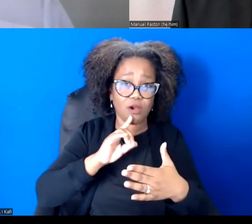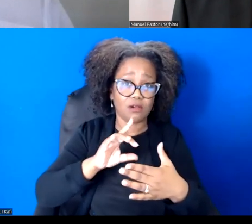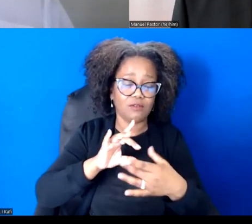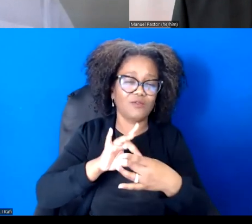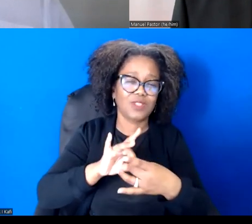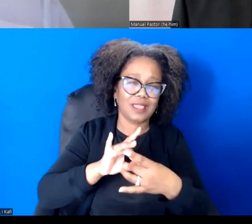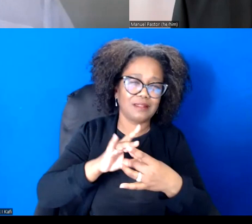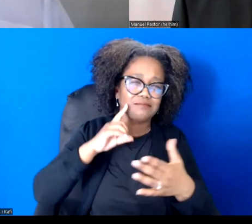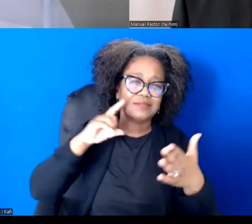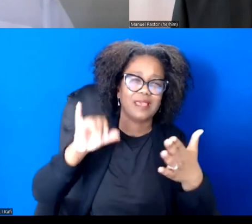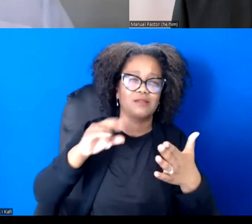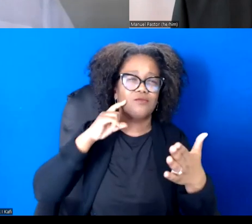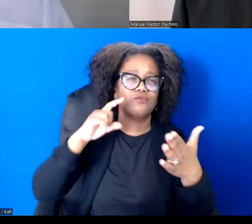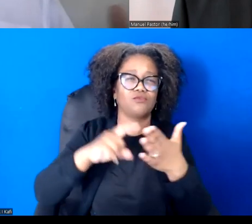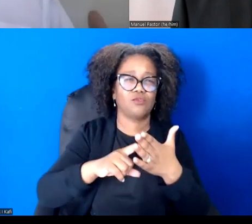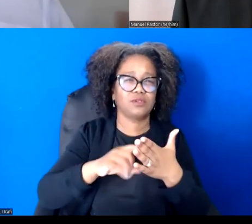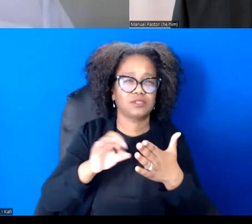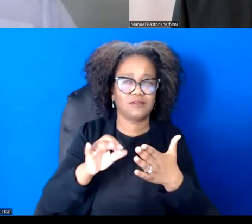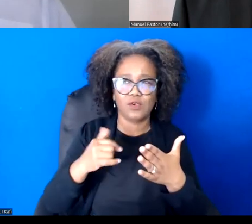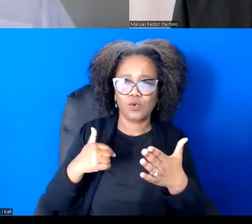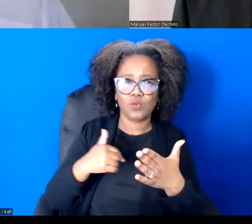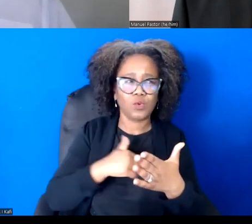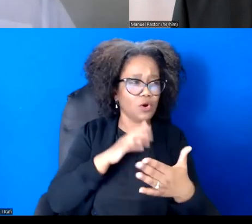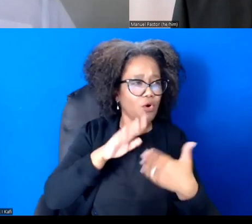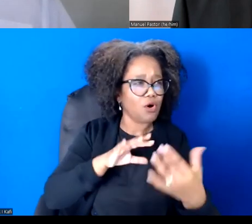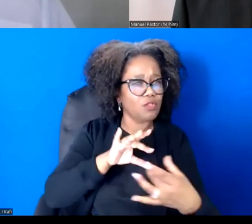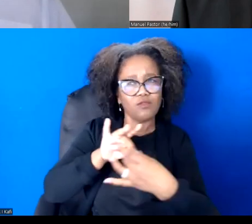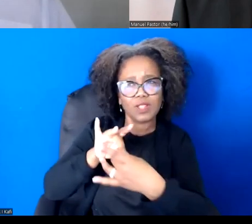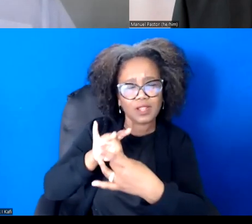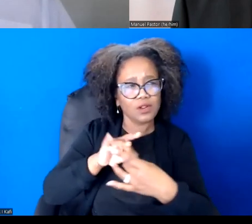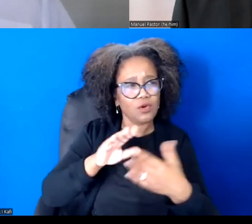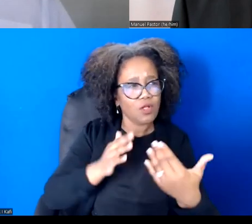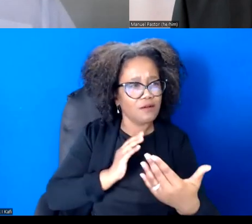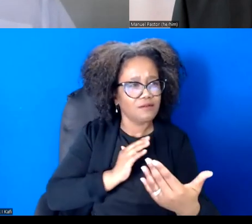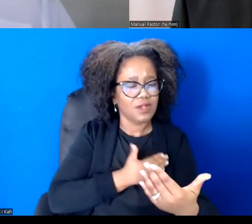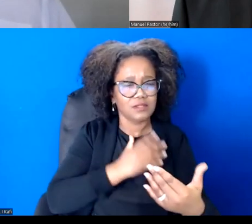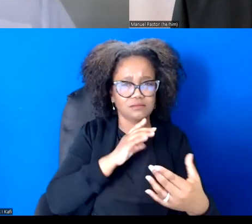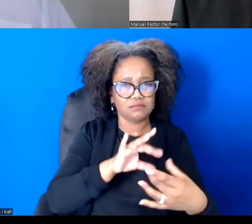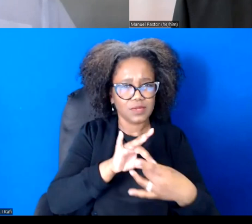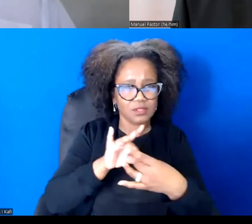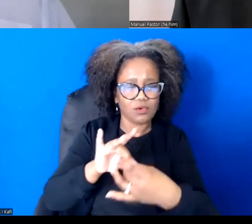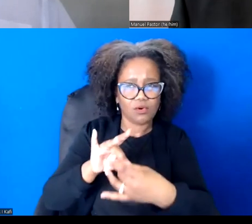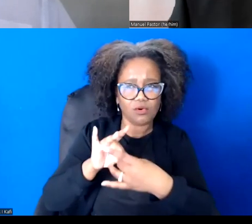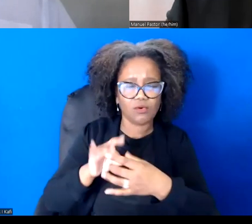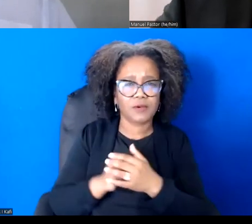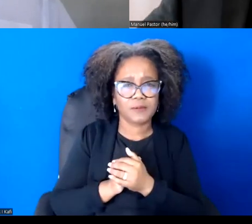And we went through a journey contacting many of the people who were working with our stakeholders,